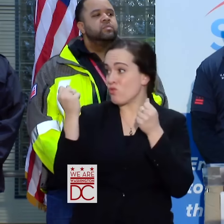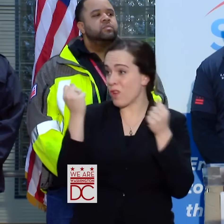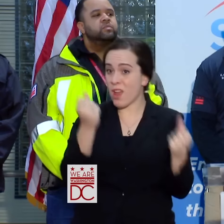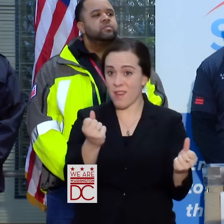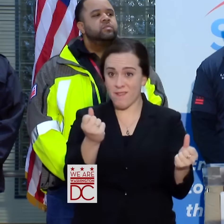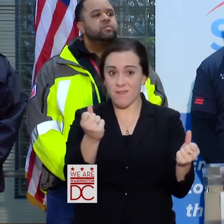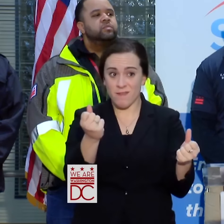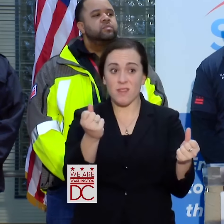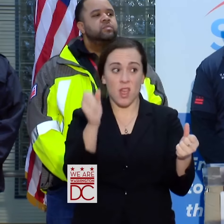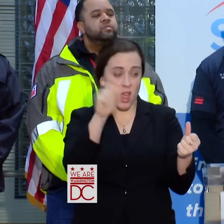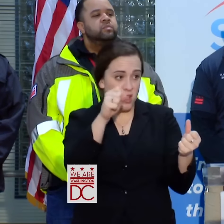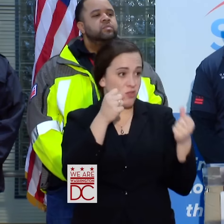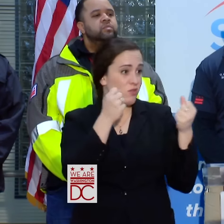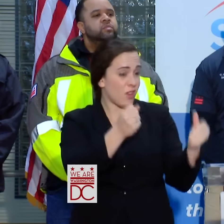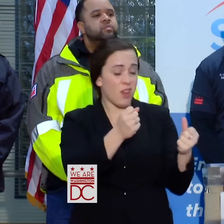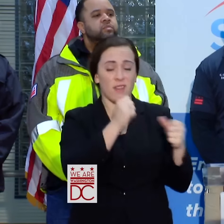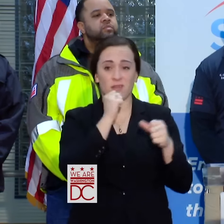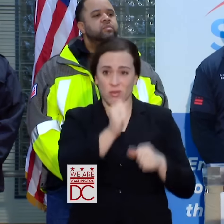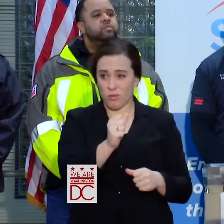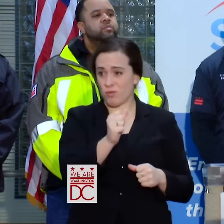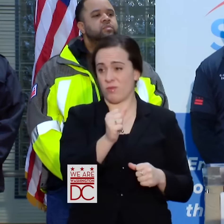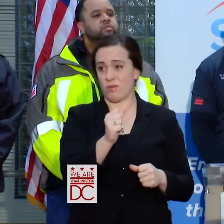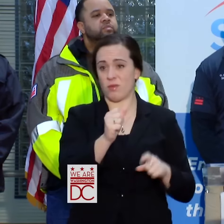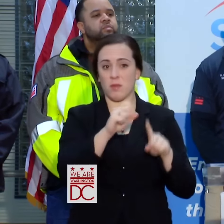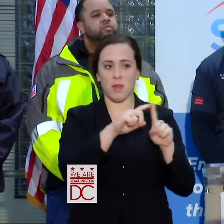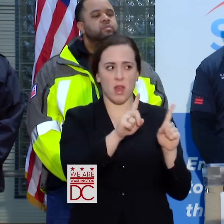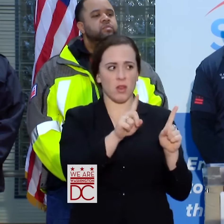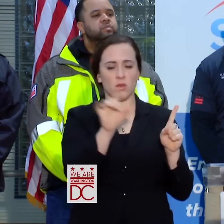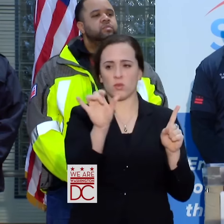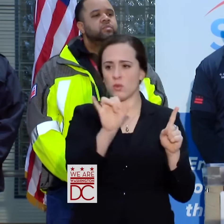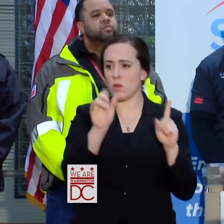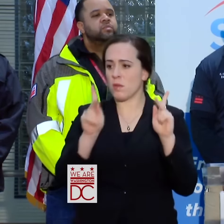BUT IT ALSO INCLUDES PEOPLE WHO ARE WALKING.